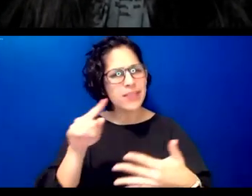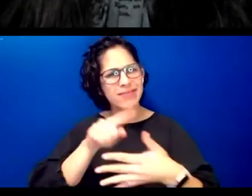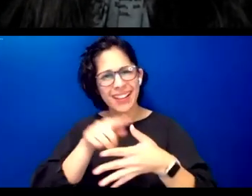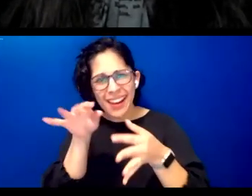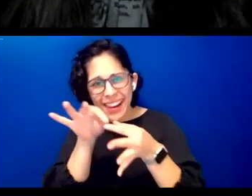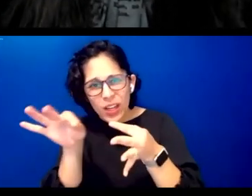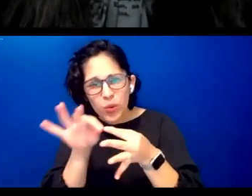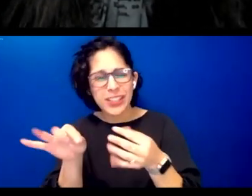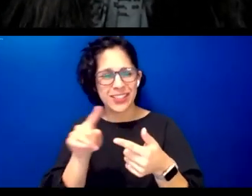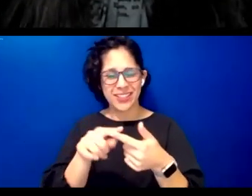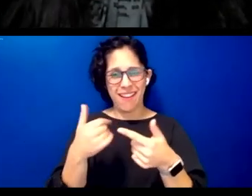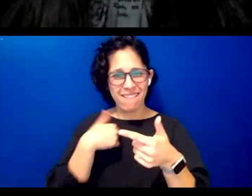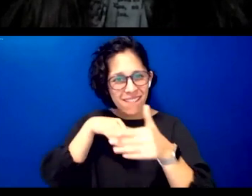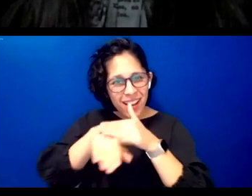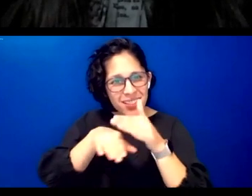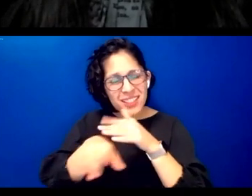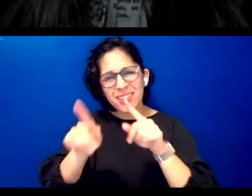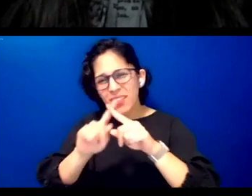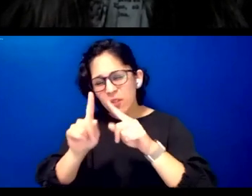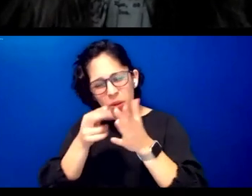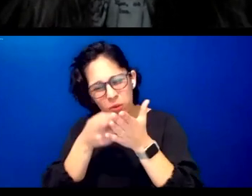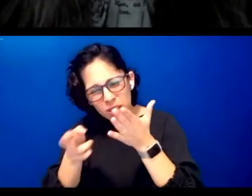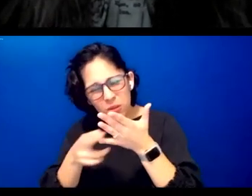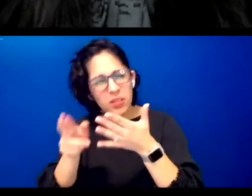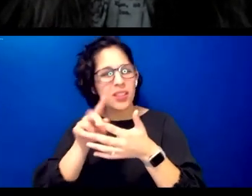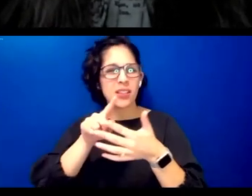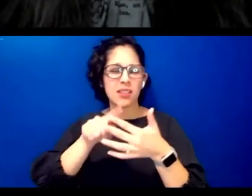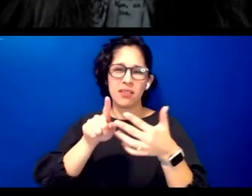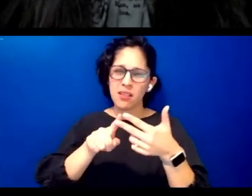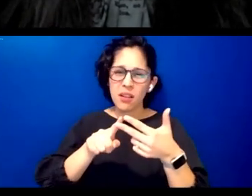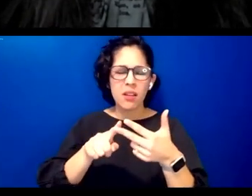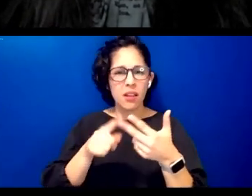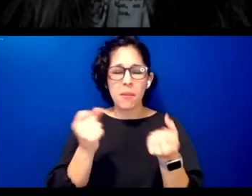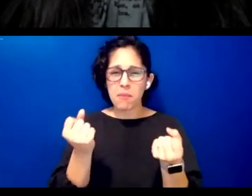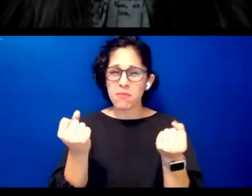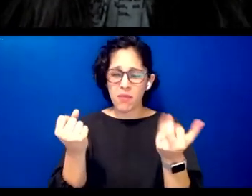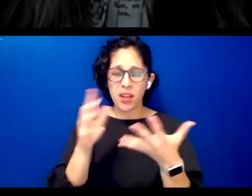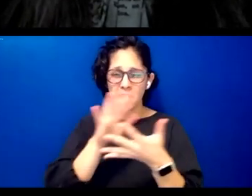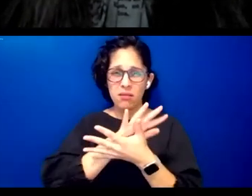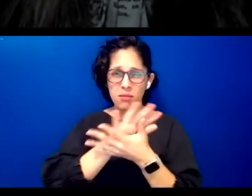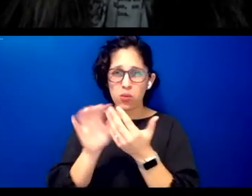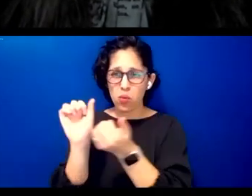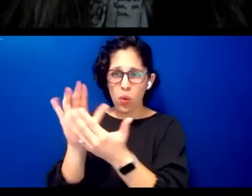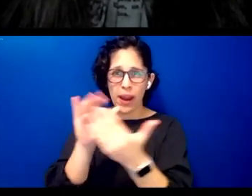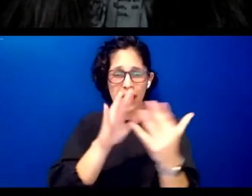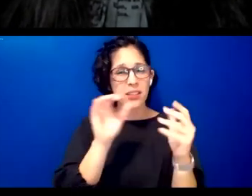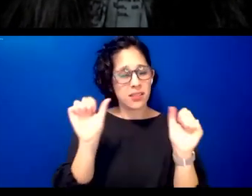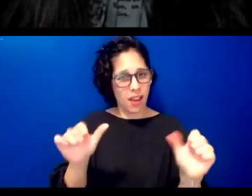to resources through digital means offers a multitude of ways of communication and expression